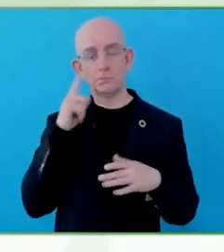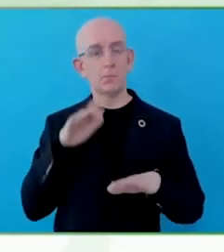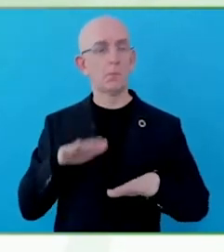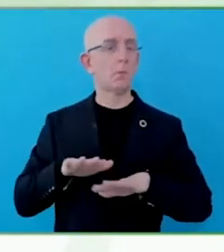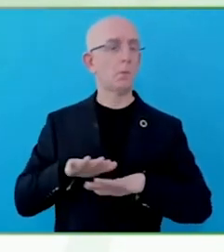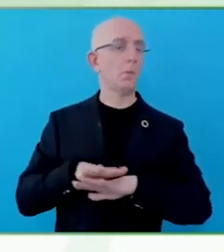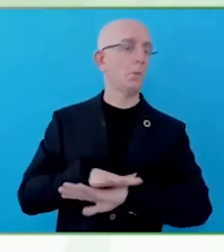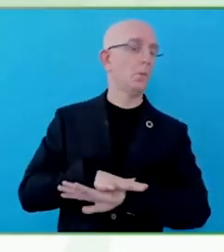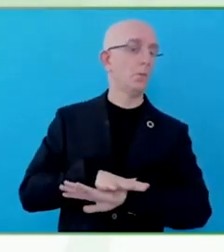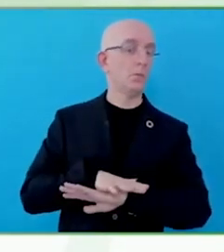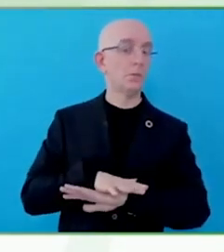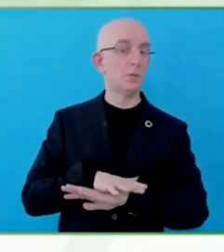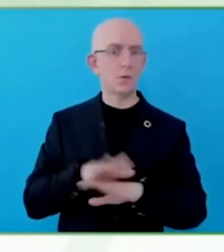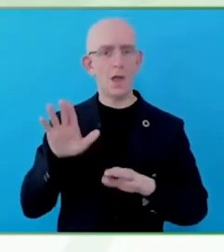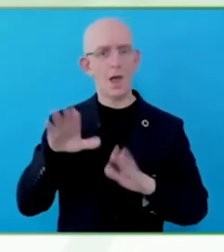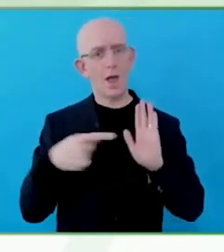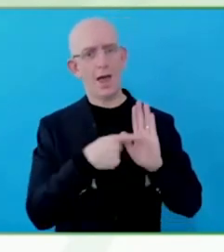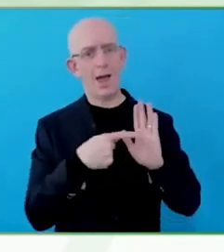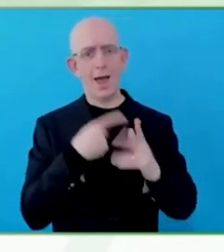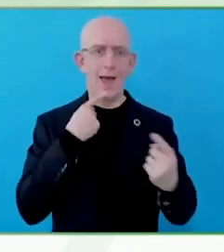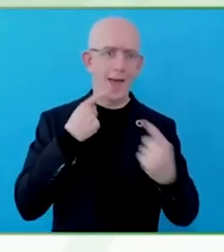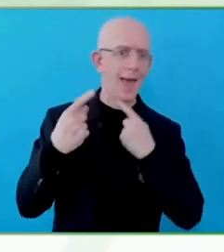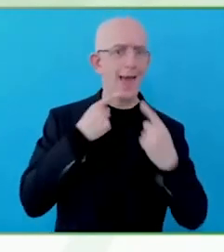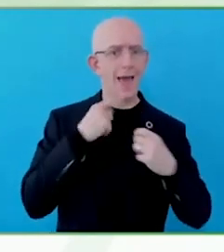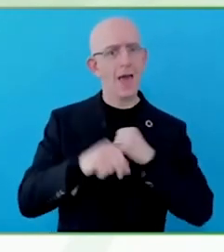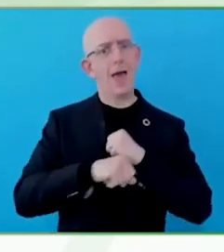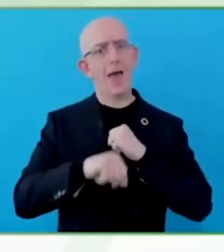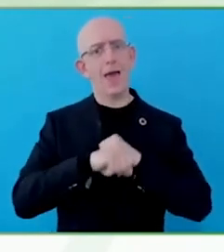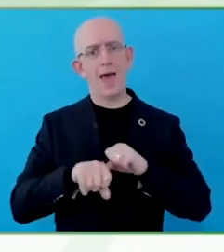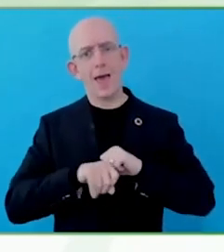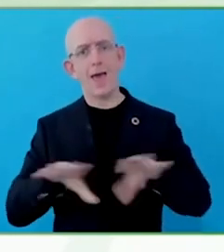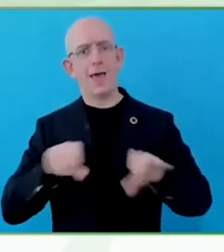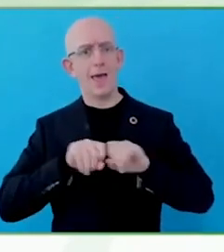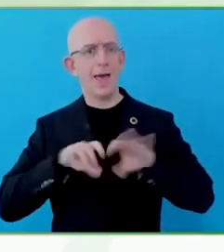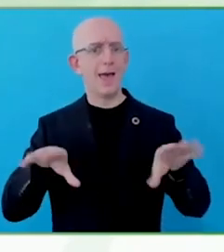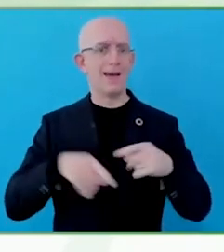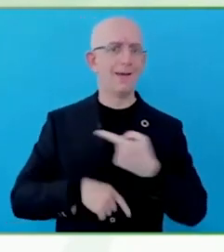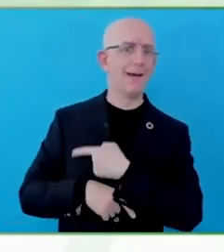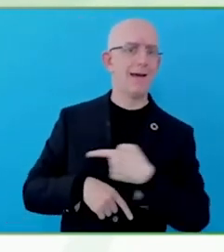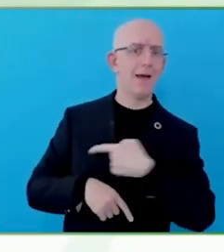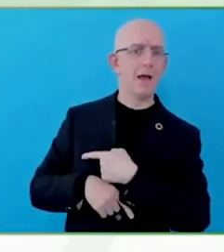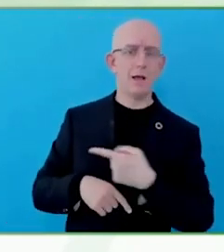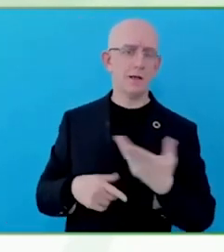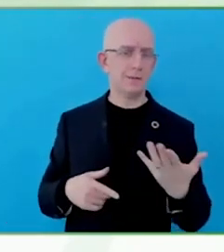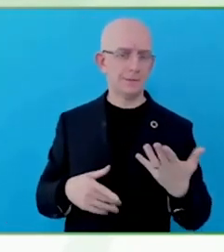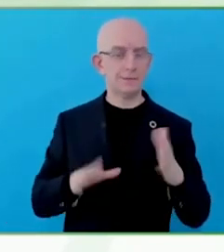deals with it is to be more vocal, to talk more about it, to be in the